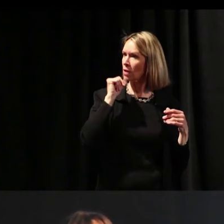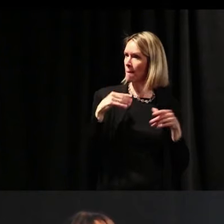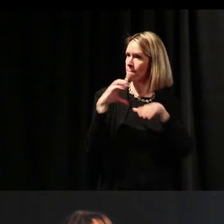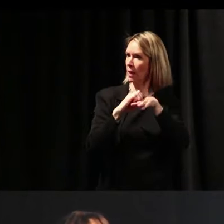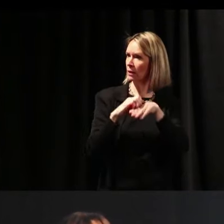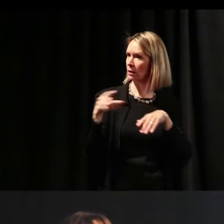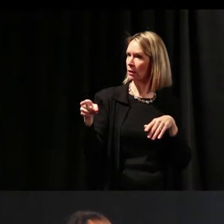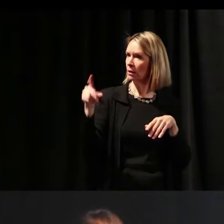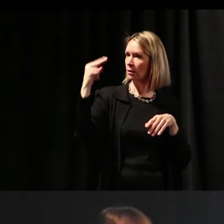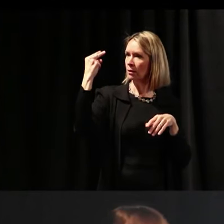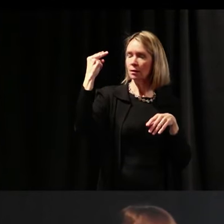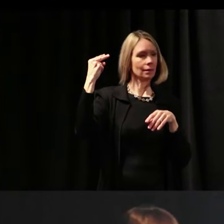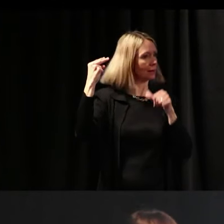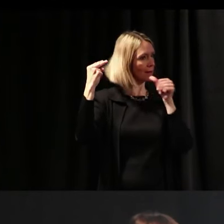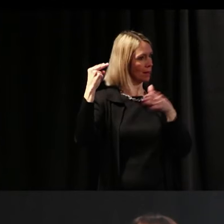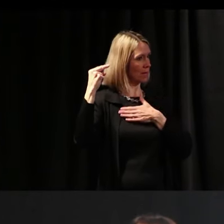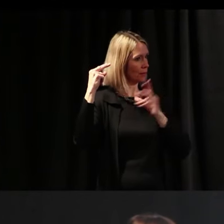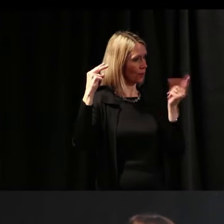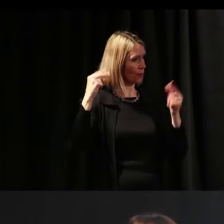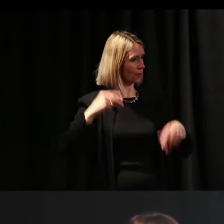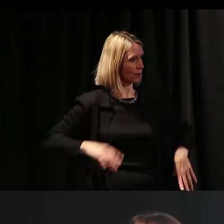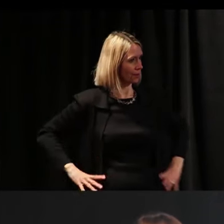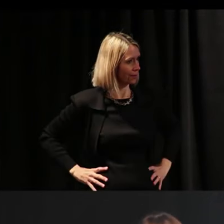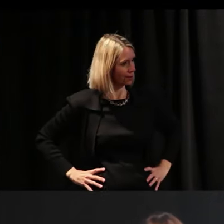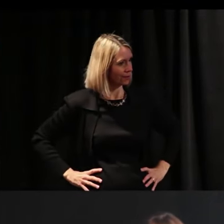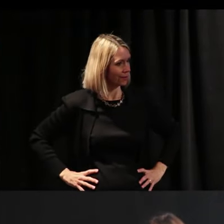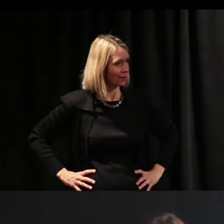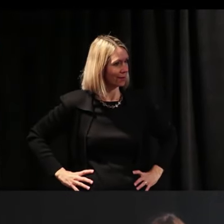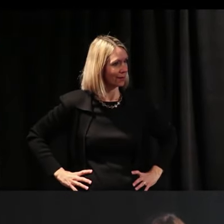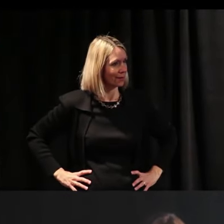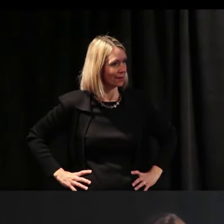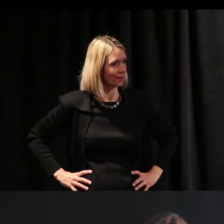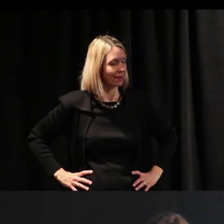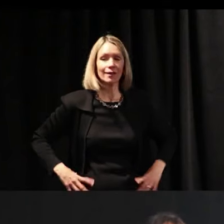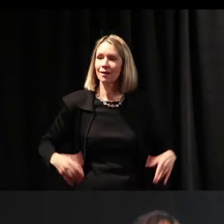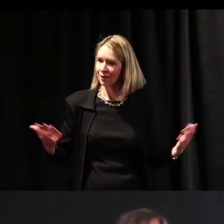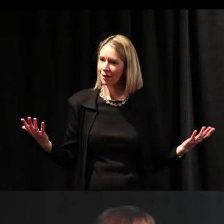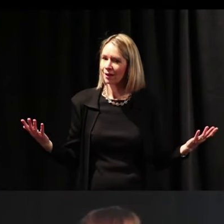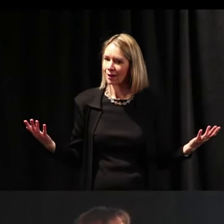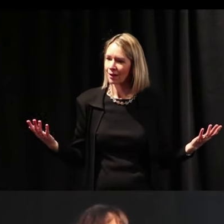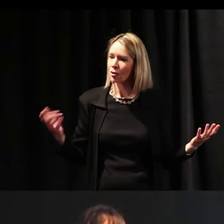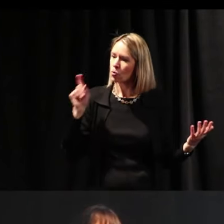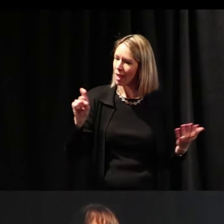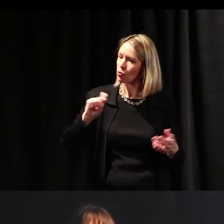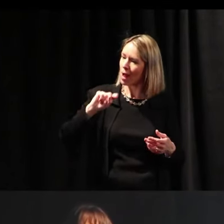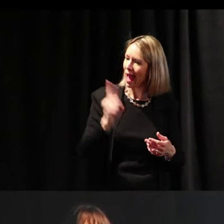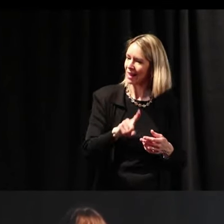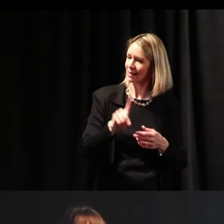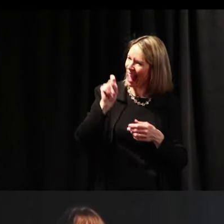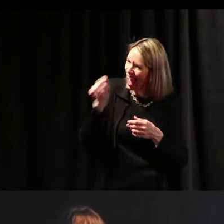your dog does not bite.” “That's not my dog.” So, asking the right question